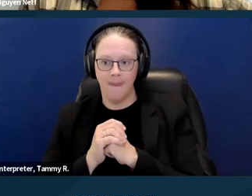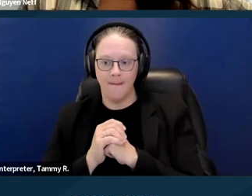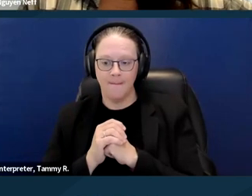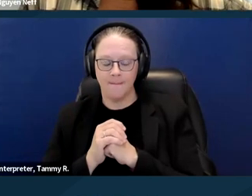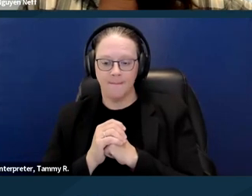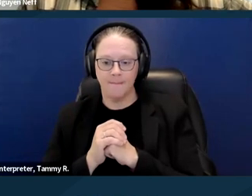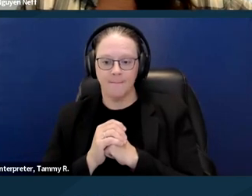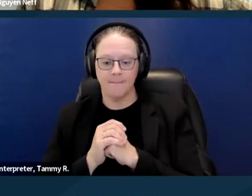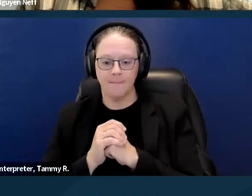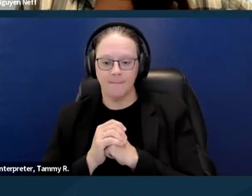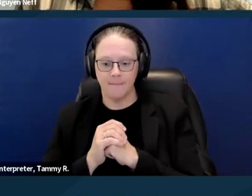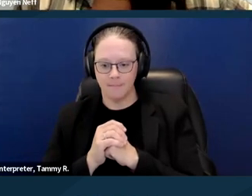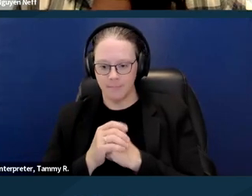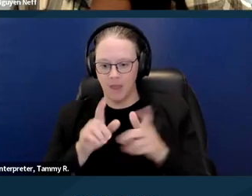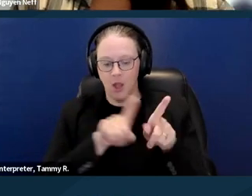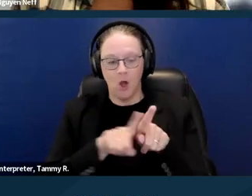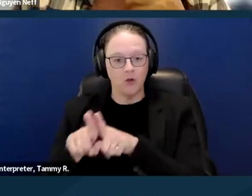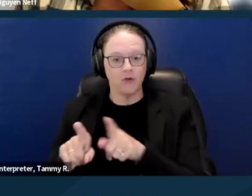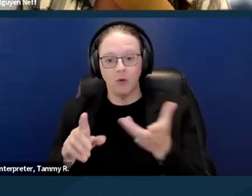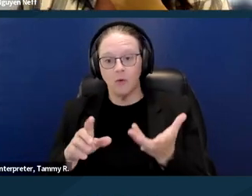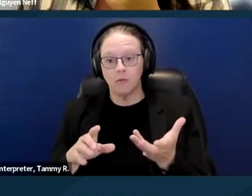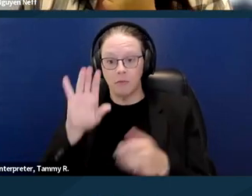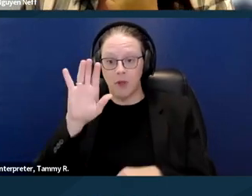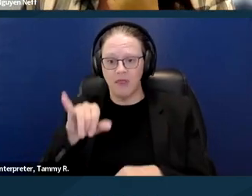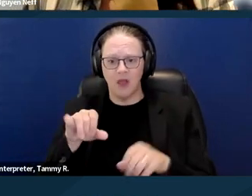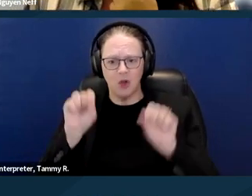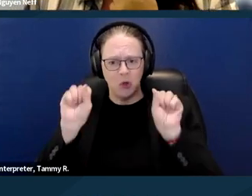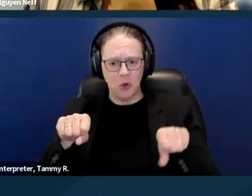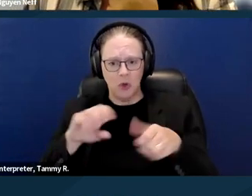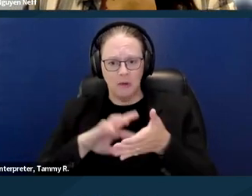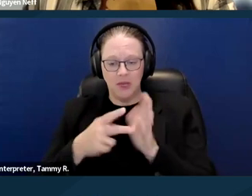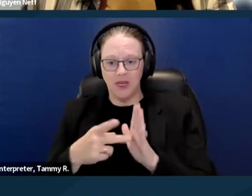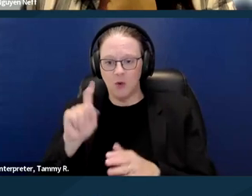And this could mean that they have to give the accommodation